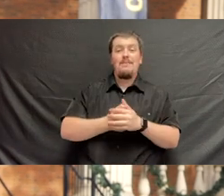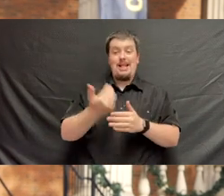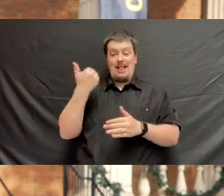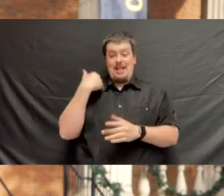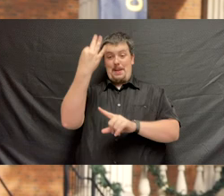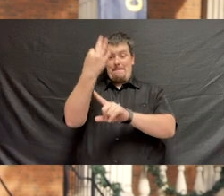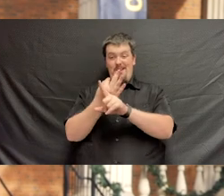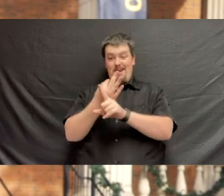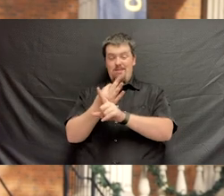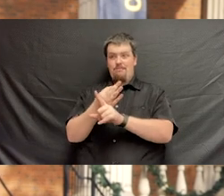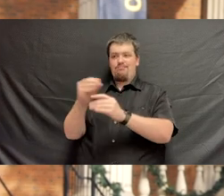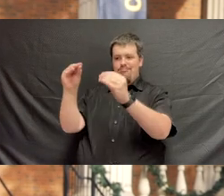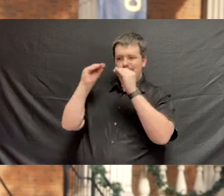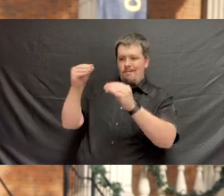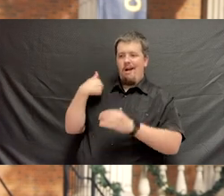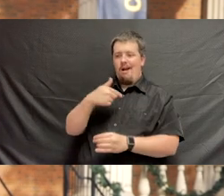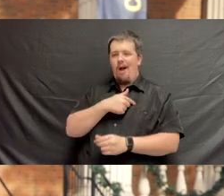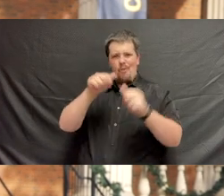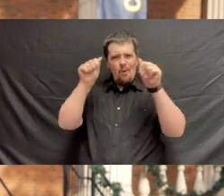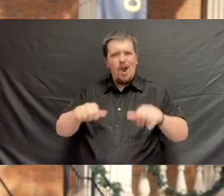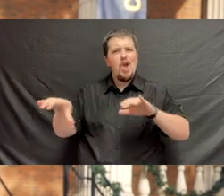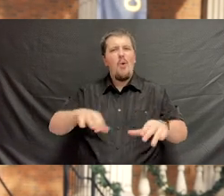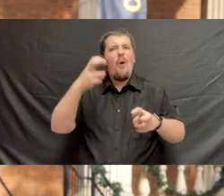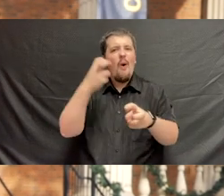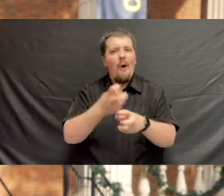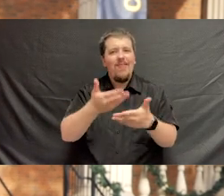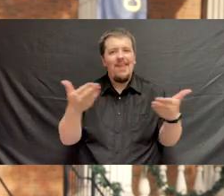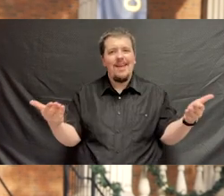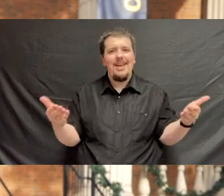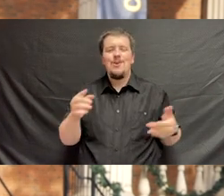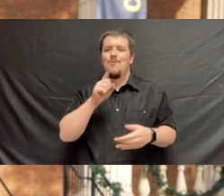The last nine months have taught all of us that we can do the hard things.